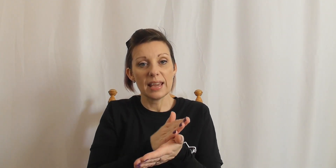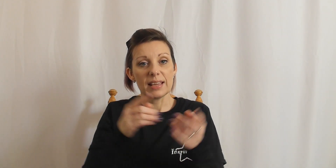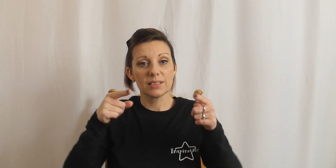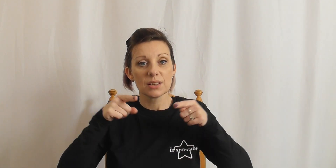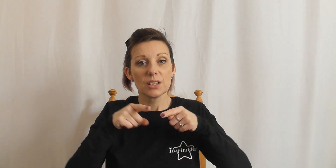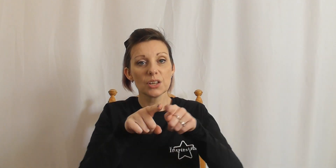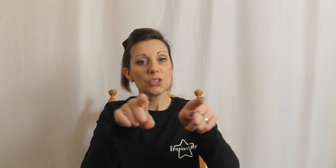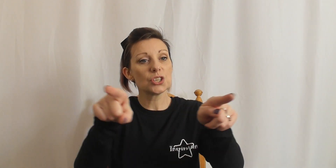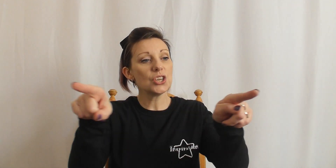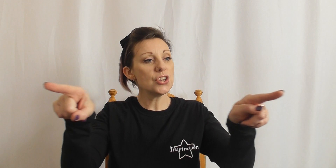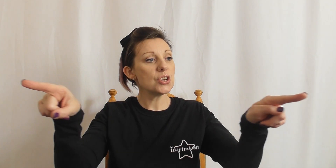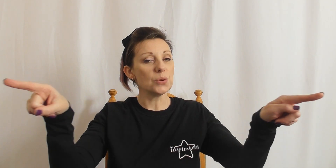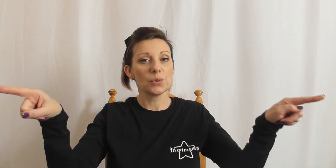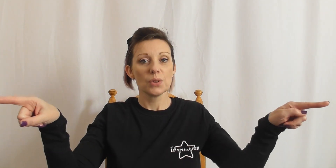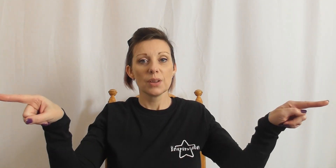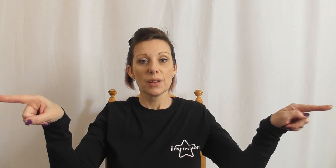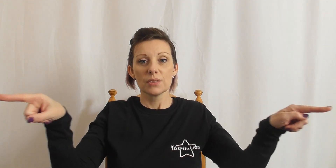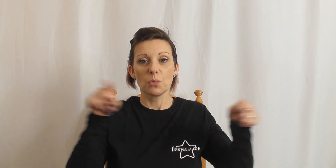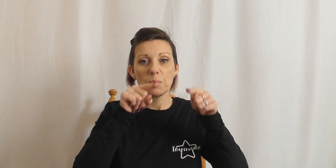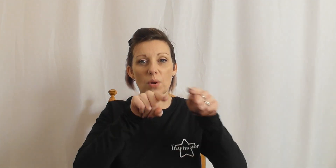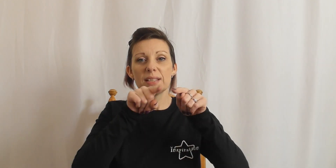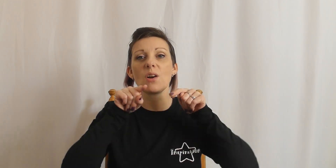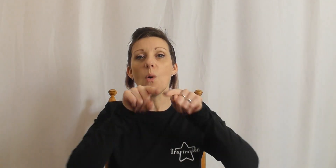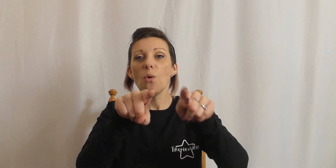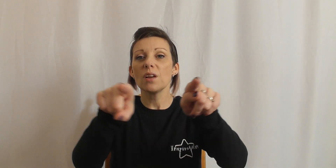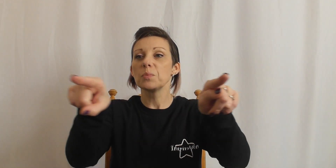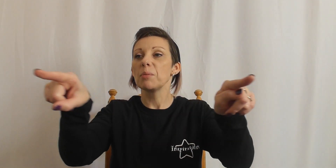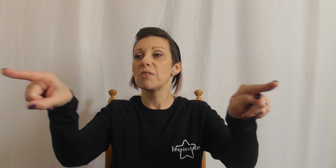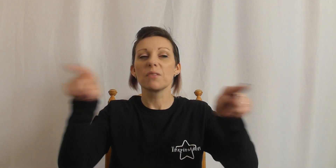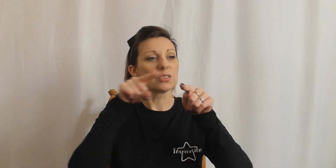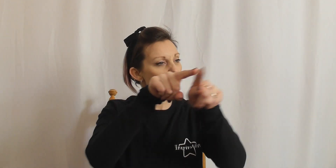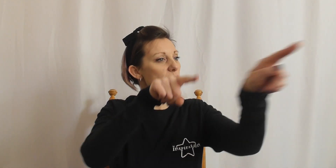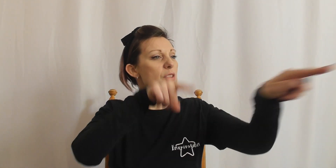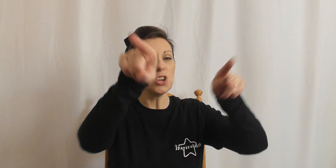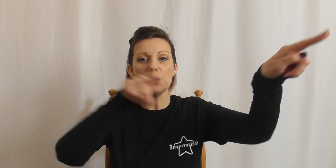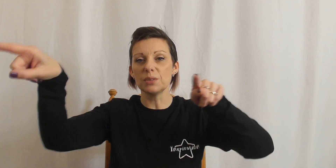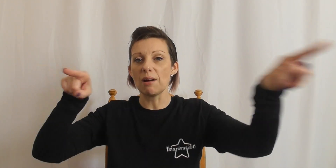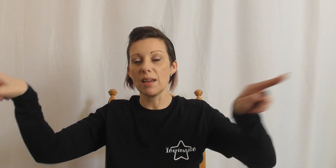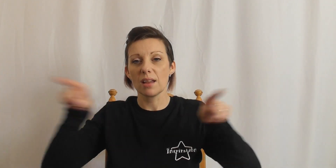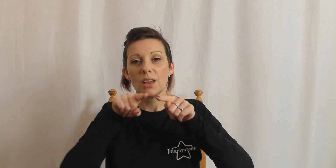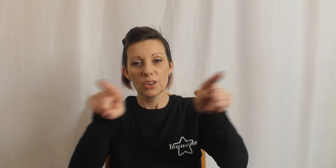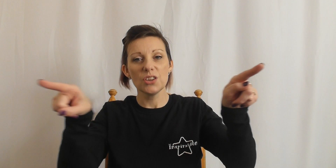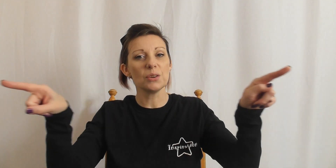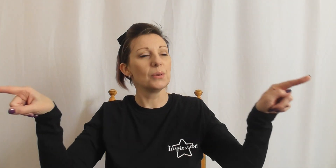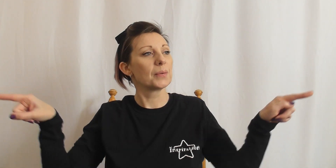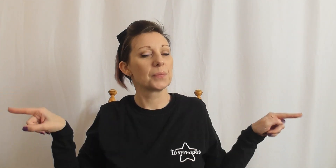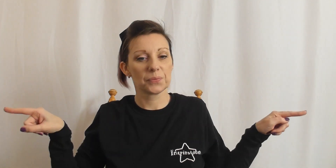is to you. So we're pointing at all of those people in front of us, all of the yous out there, you.